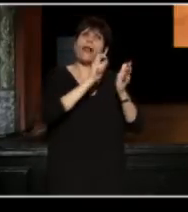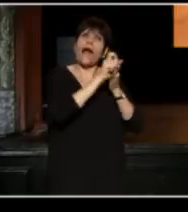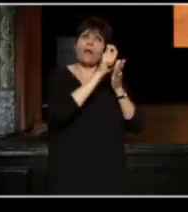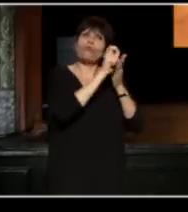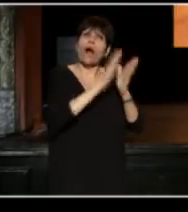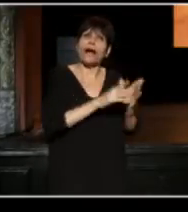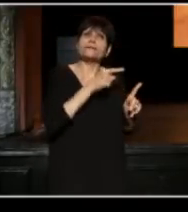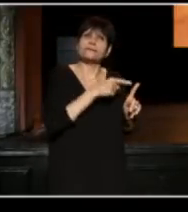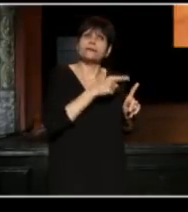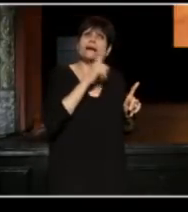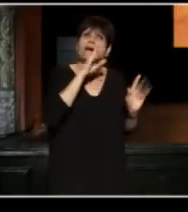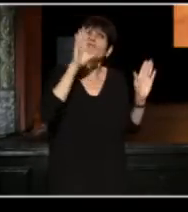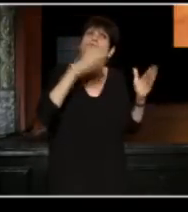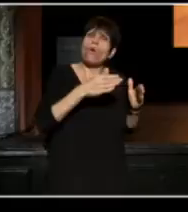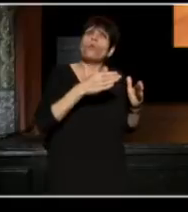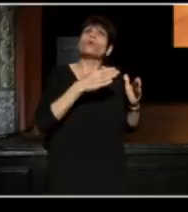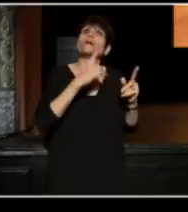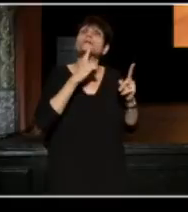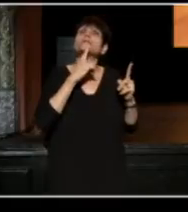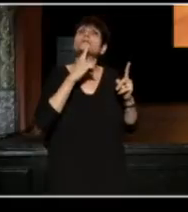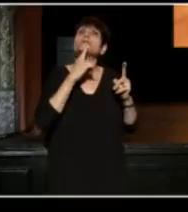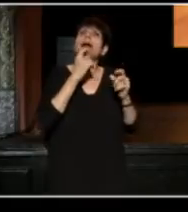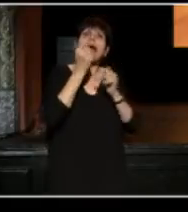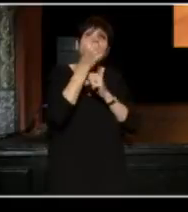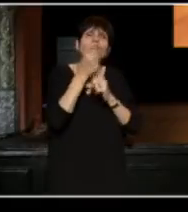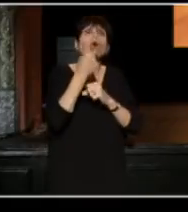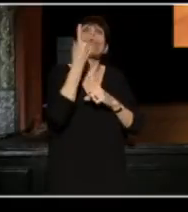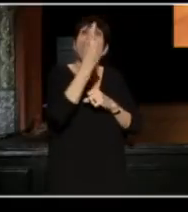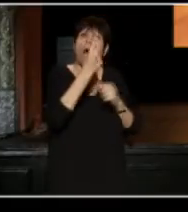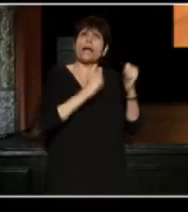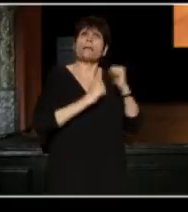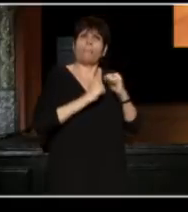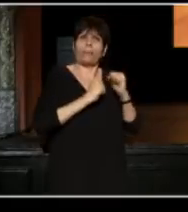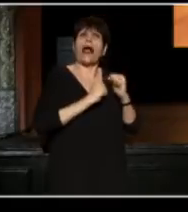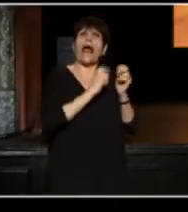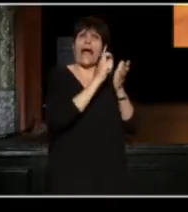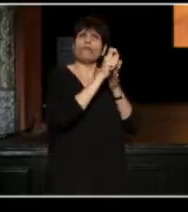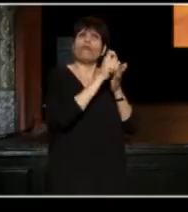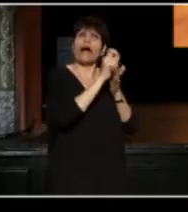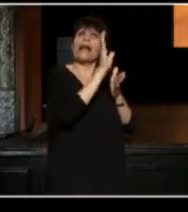its focus was on presenting each you one playwright and a body of his or her work.